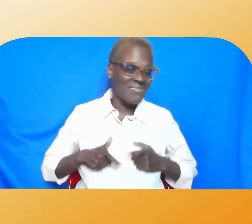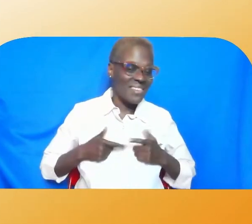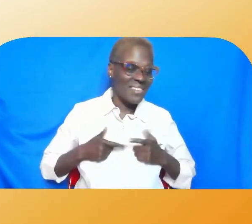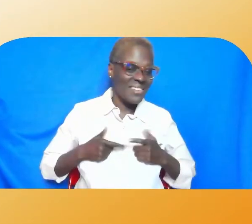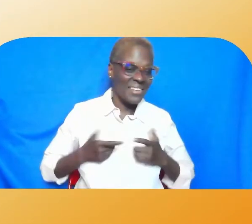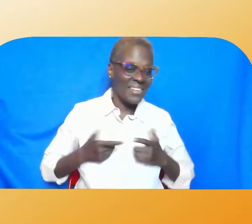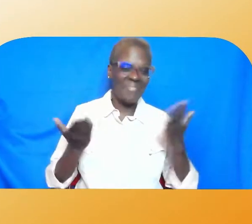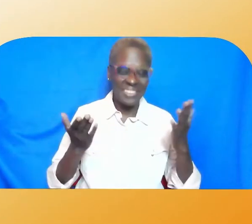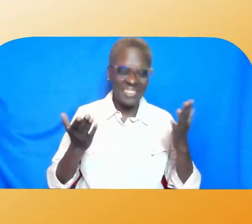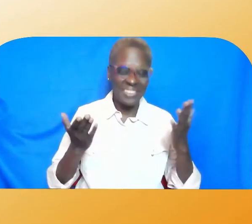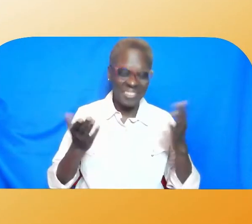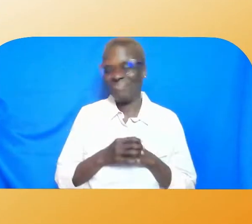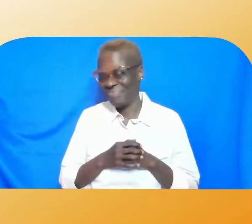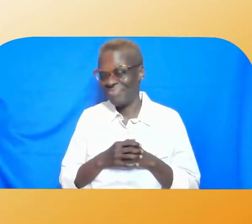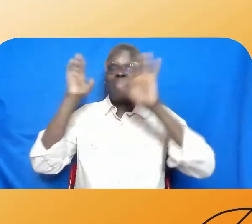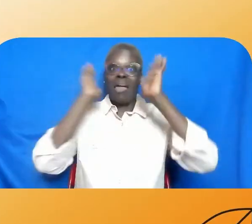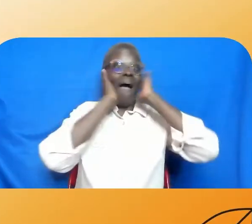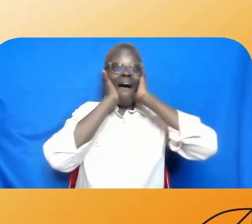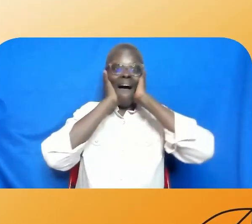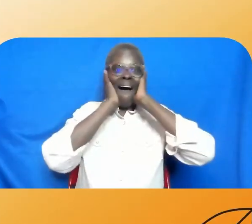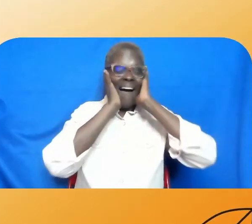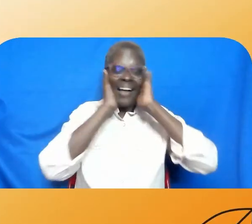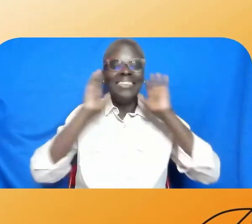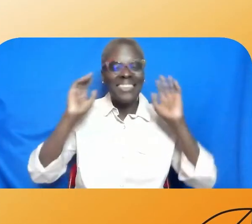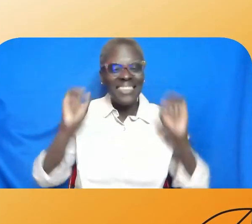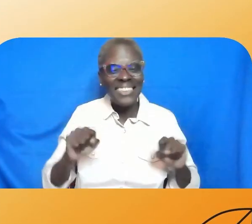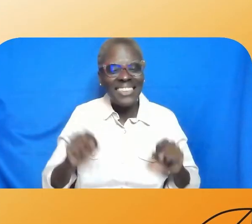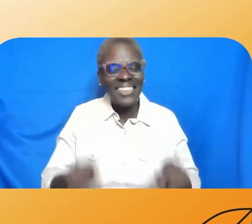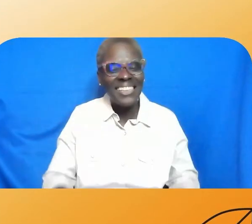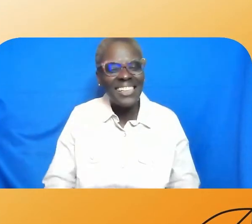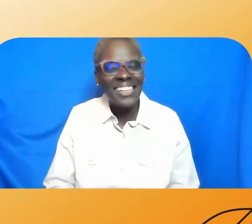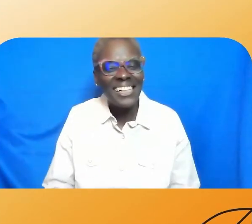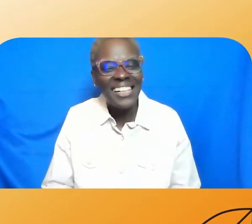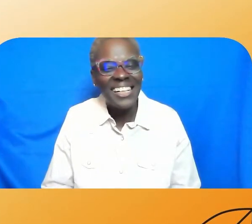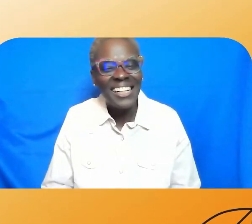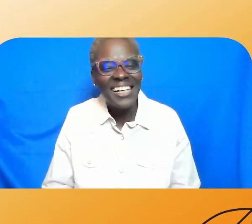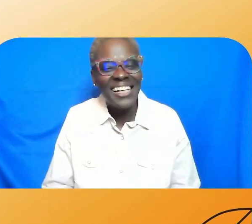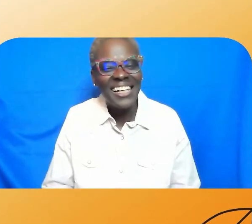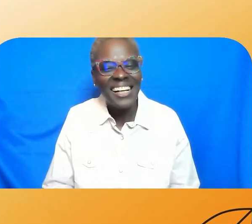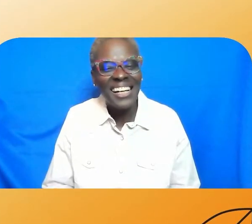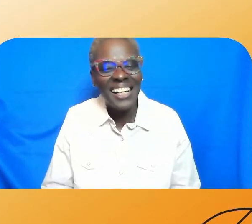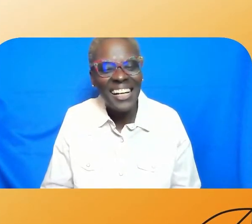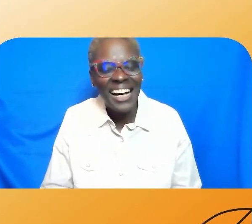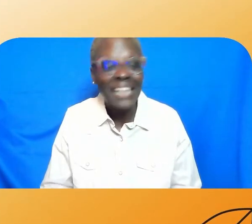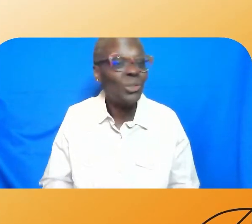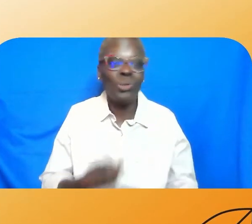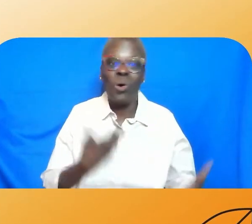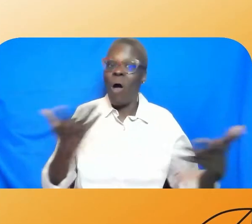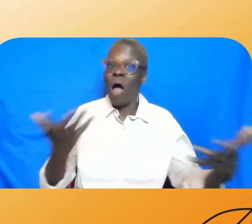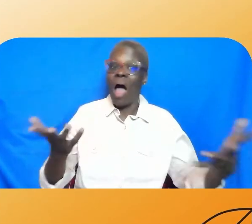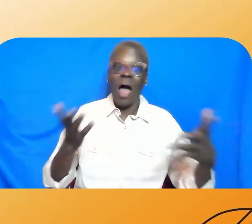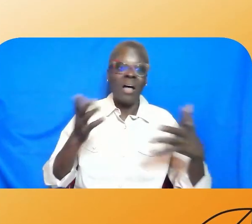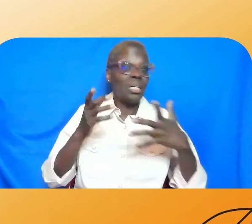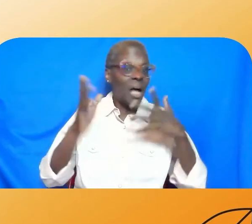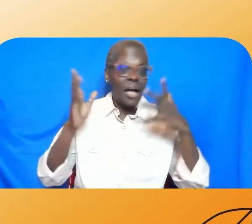To create what it is we want to see. I'm shook. There's nothing better than getting to watch queer people exist and get to inhabit